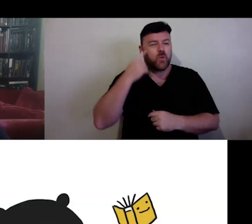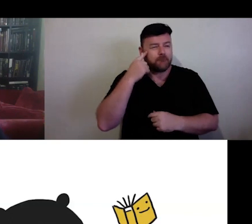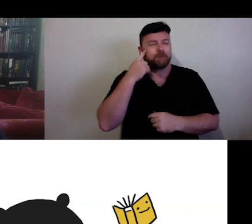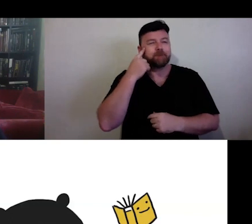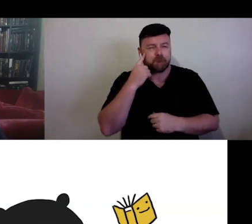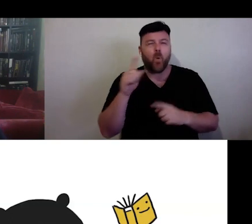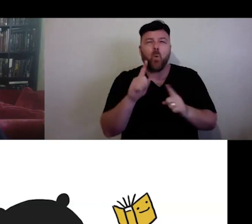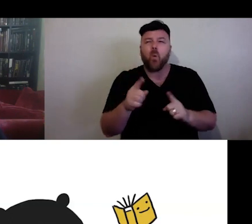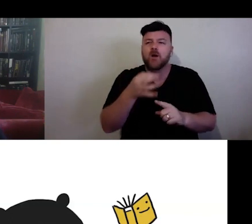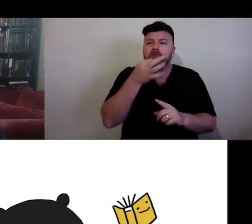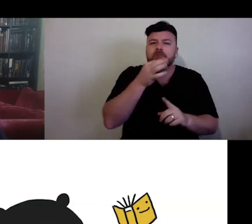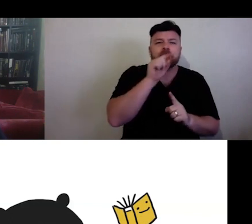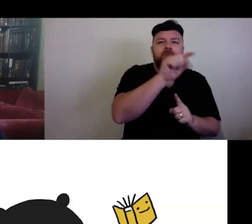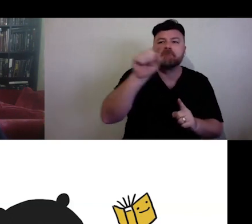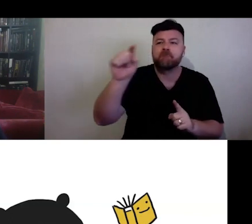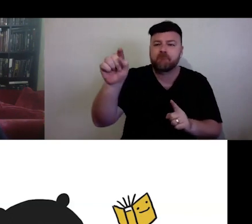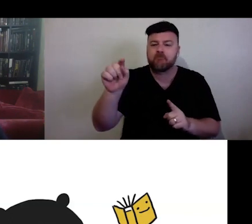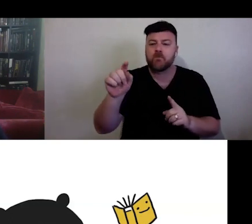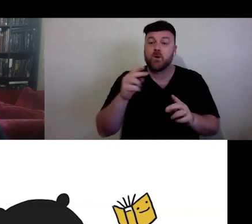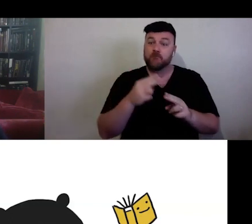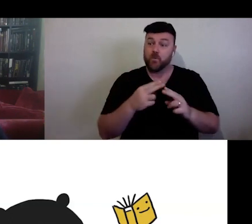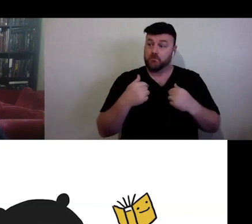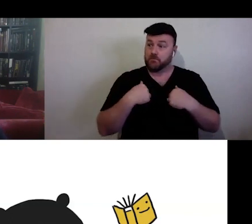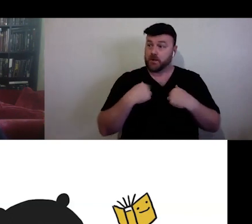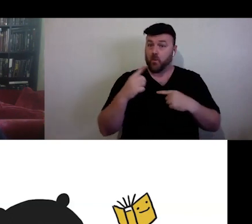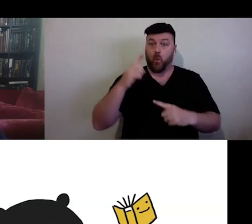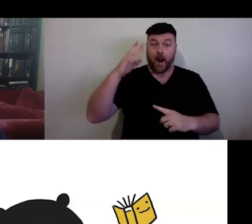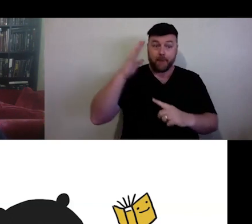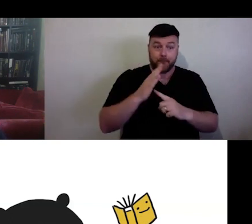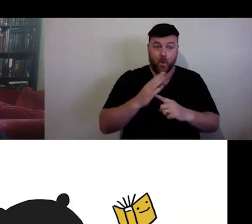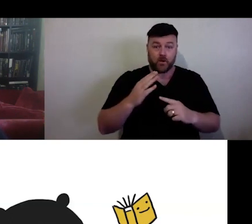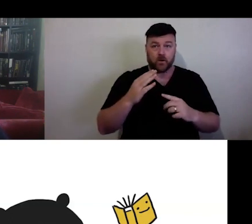What I find important right now when we're thinking about platforms. And